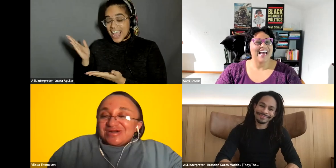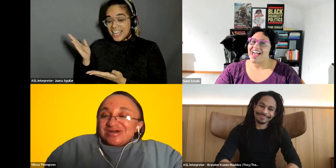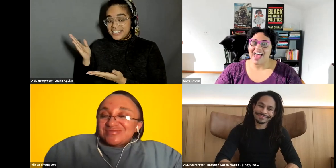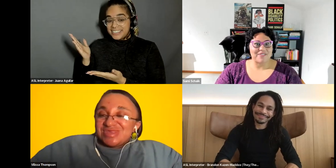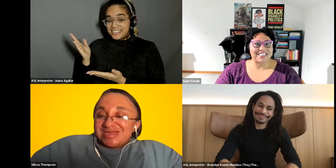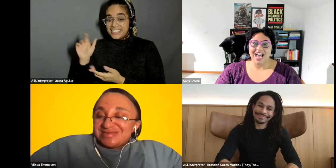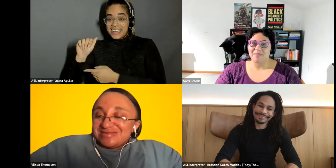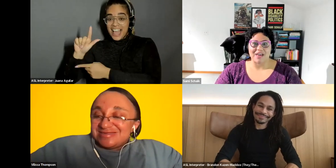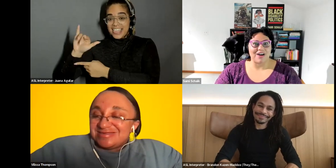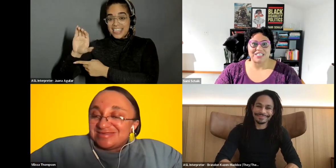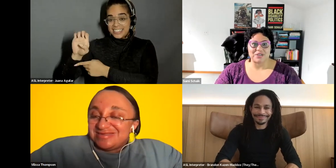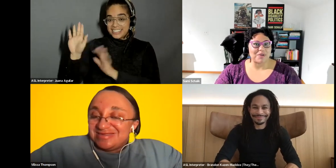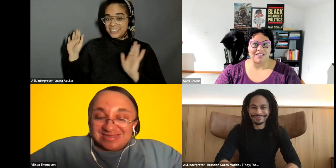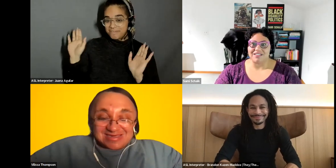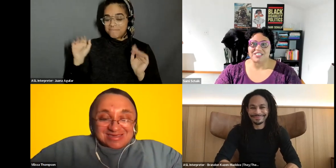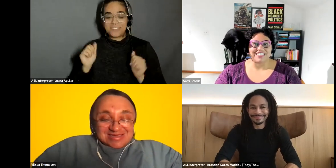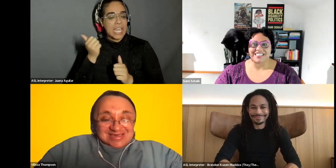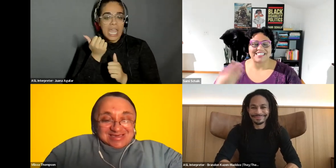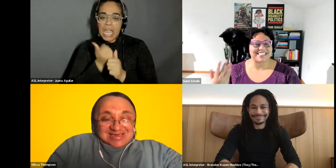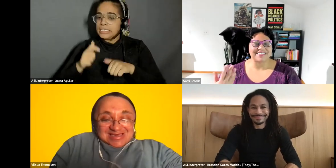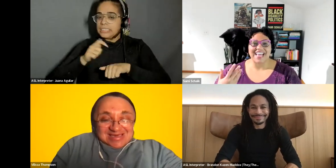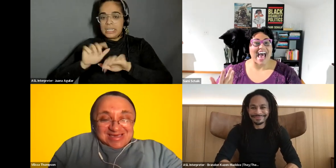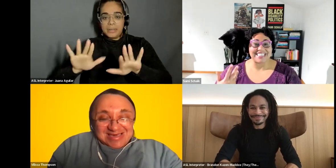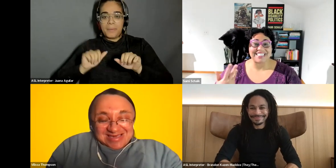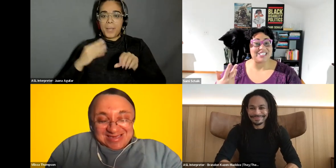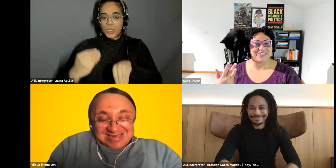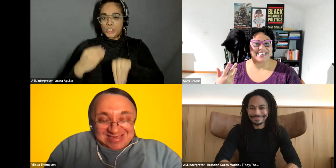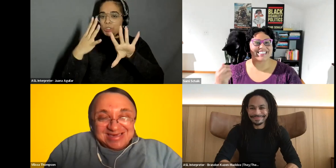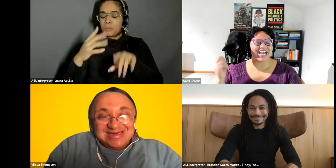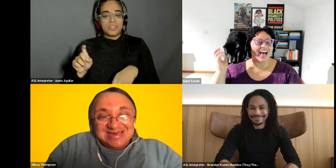Vilissa Thompson: Every time I am on a zoom call. She just has to do this.